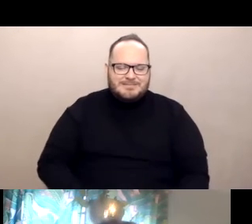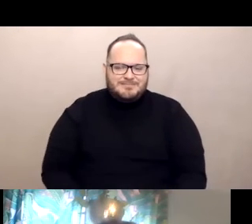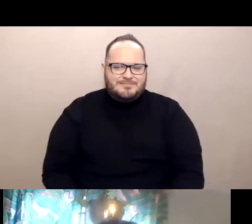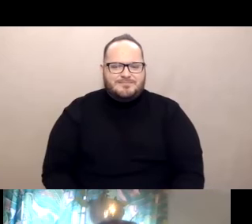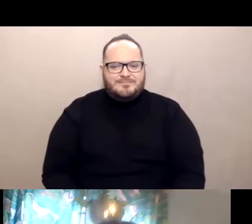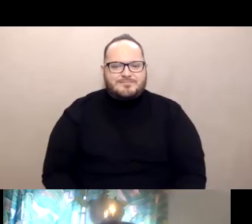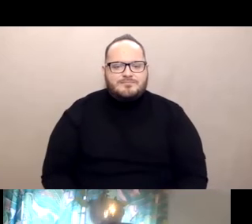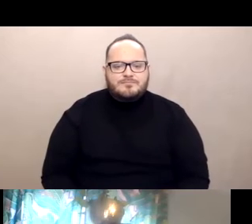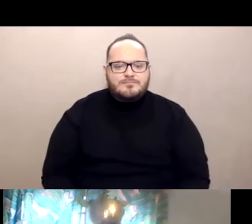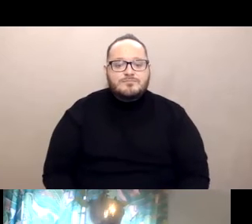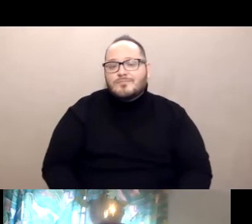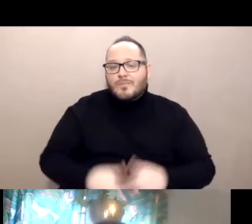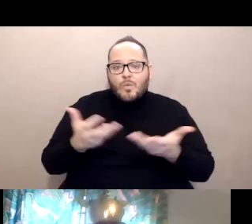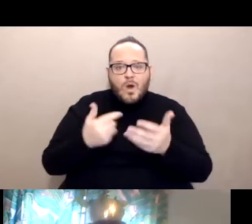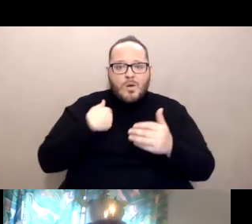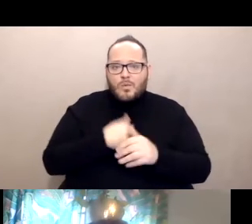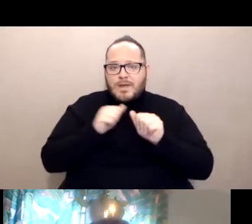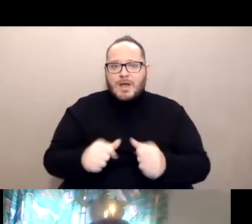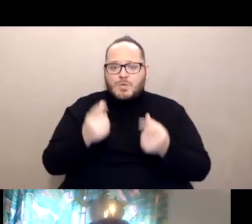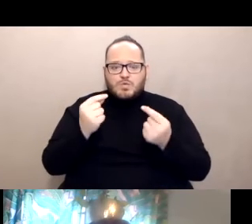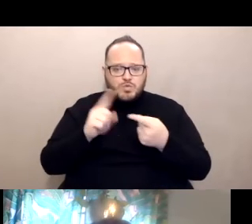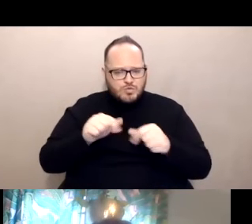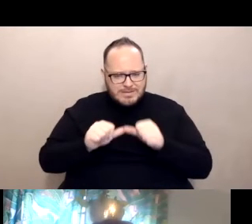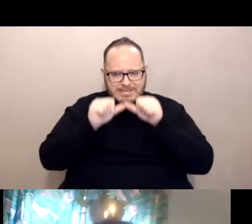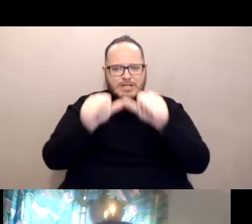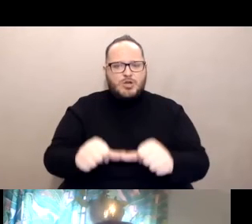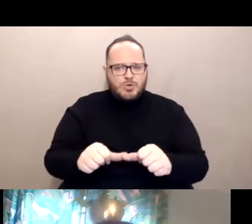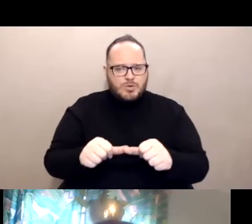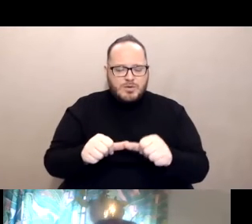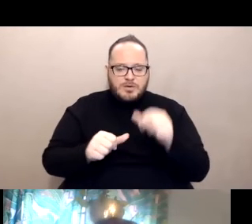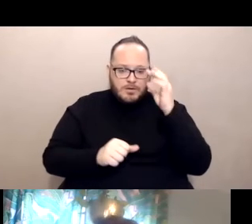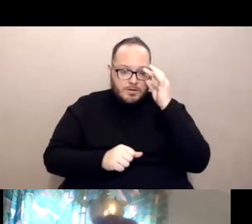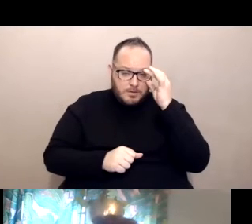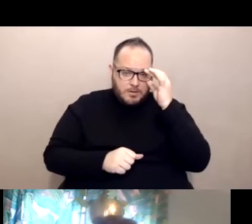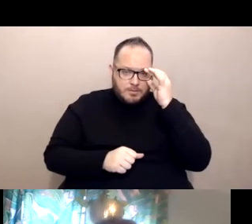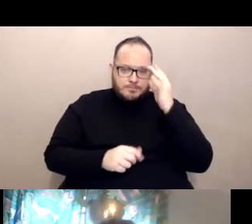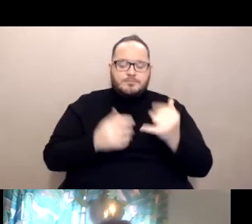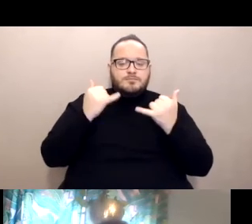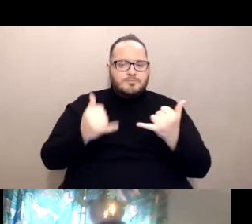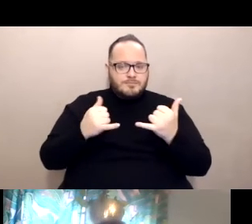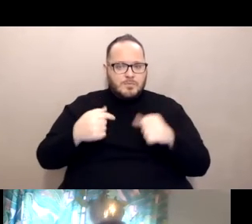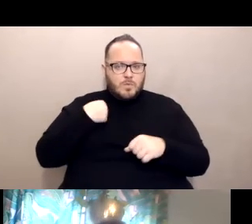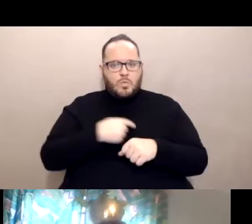What we can do to continue this thing on. So we're speaking particularly about everyone who's eligible,